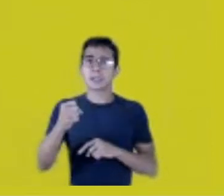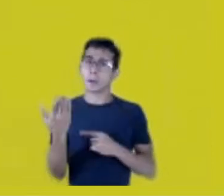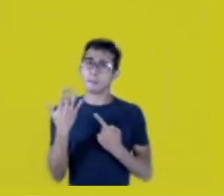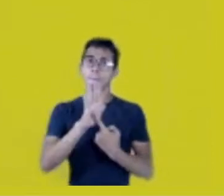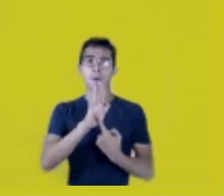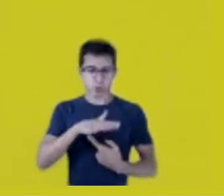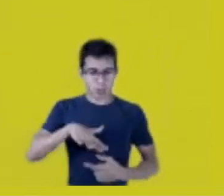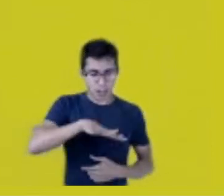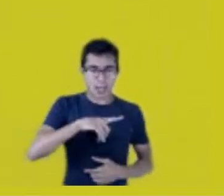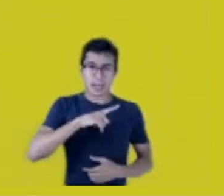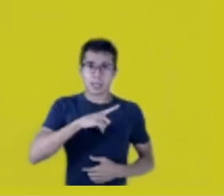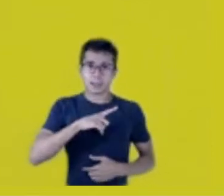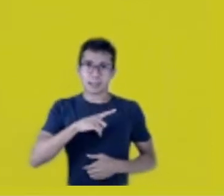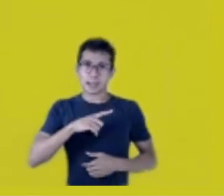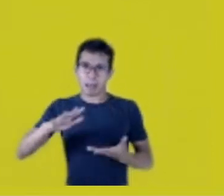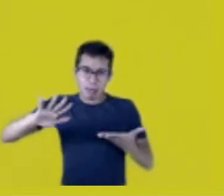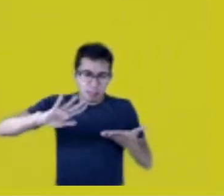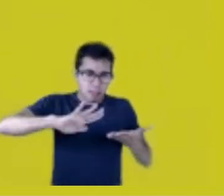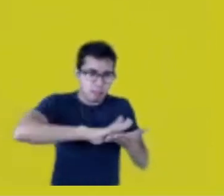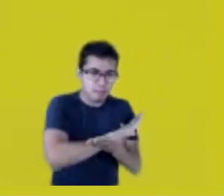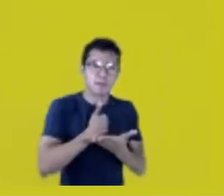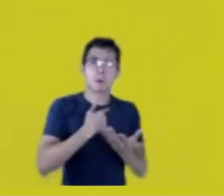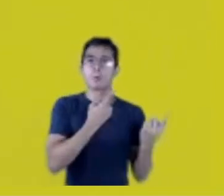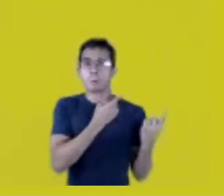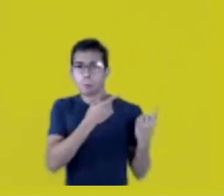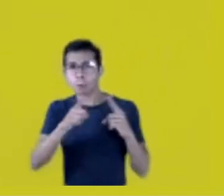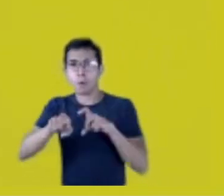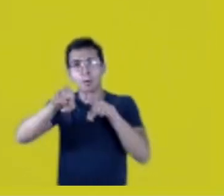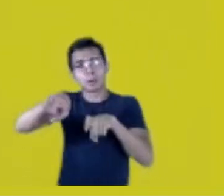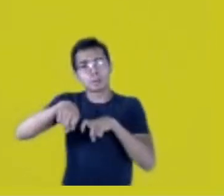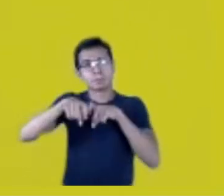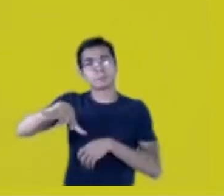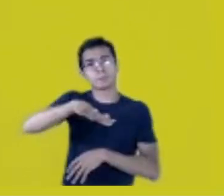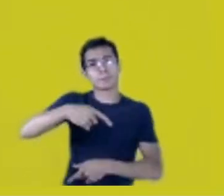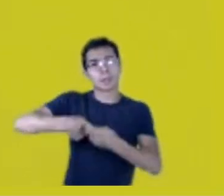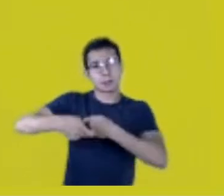With that, I finish my considerations here. Thank you,